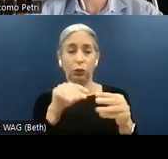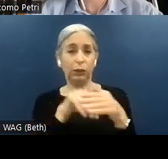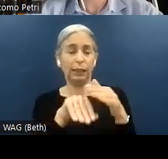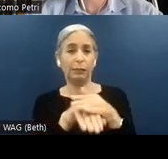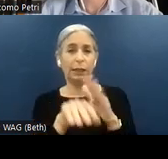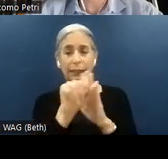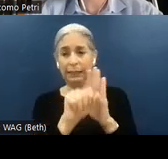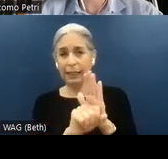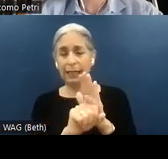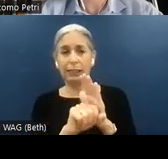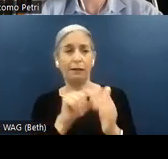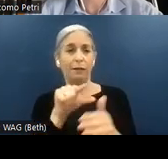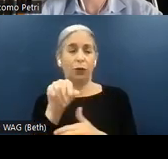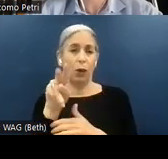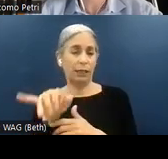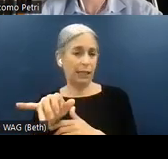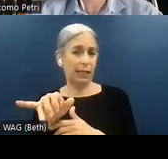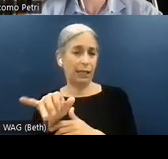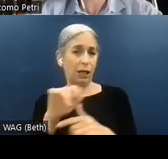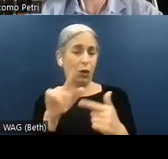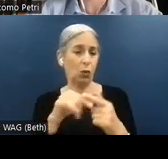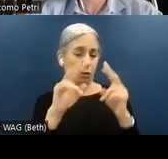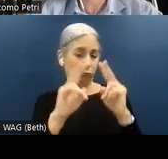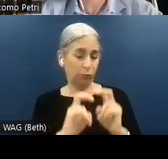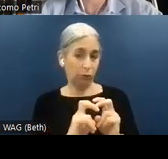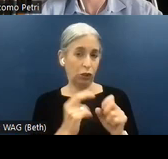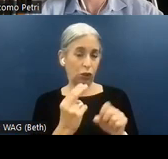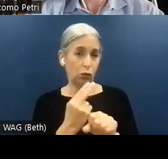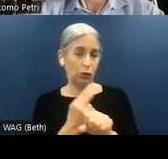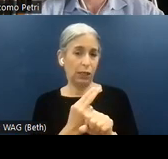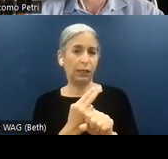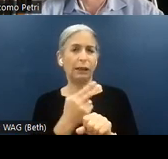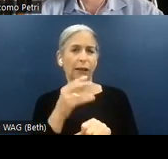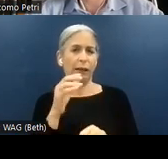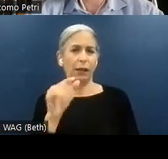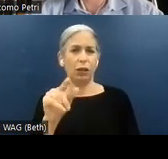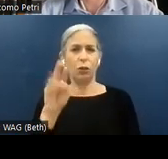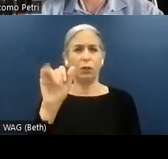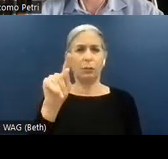the quantity component when assessed using usable net AQA.